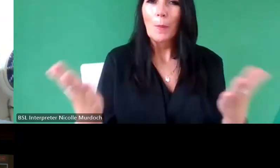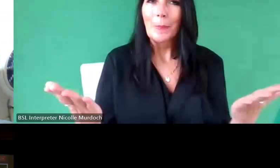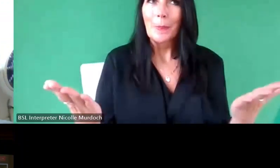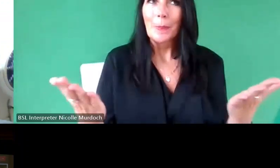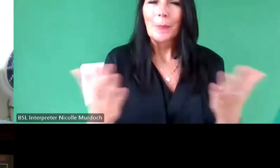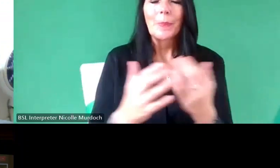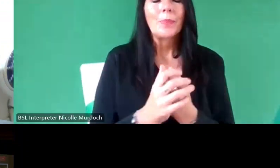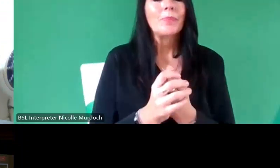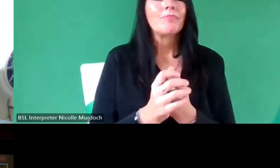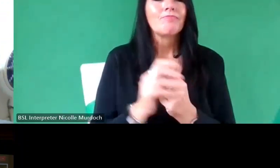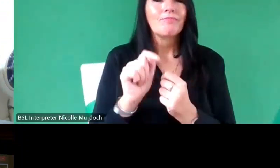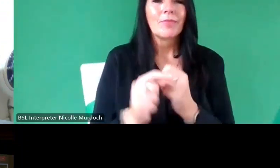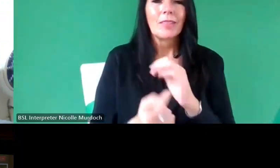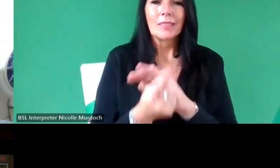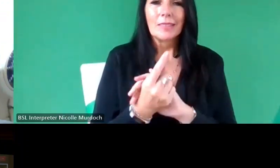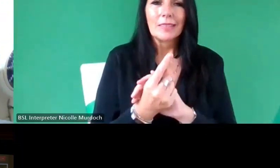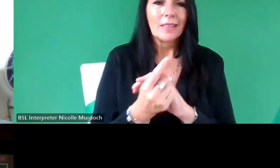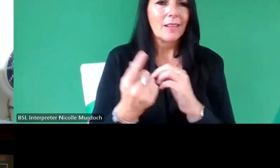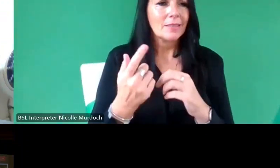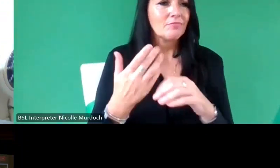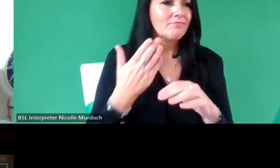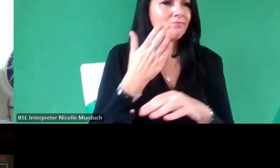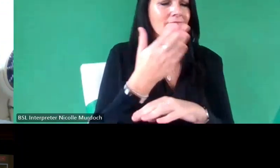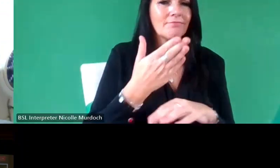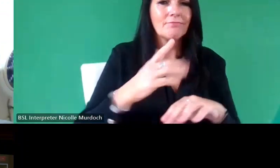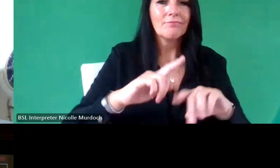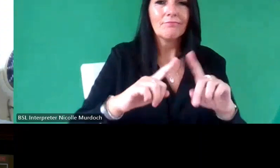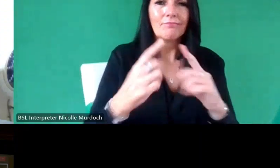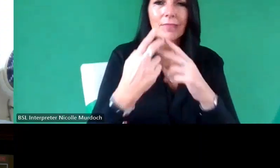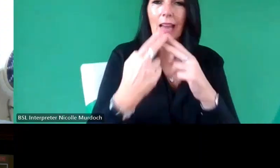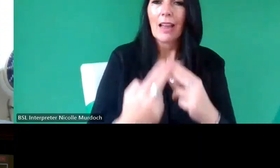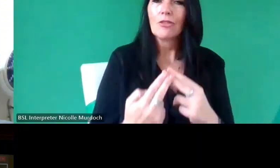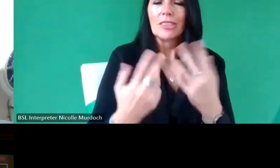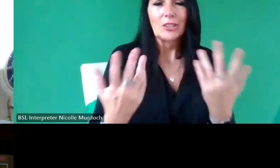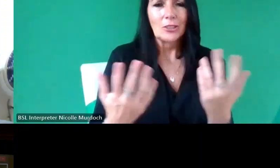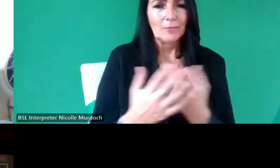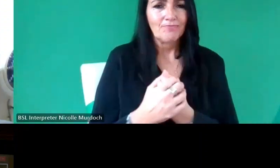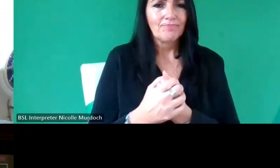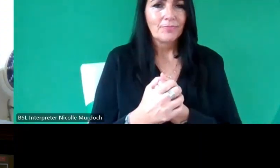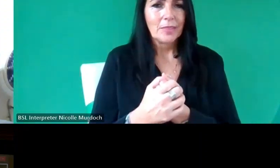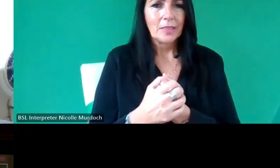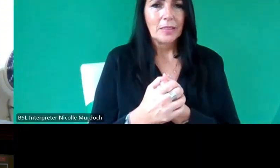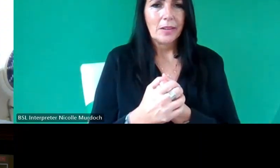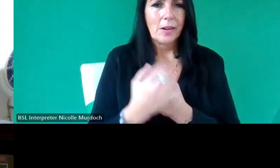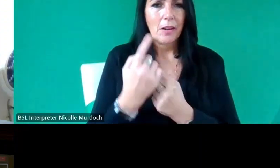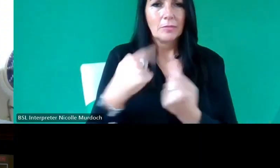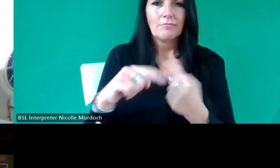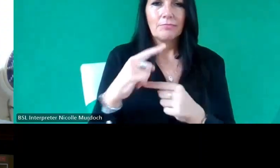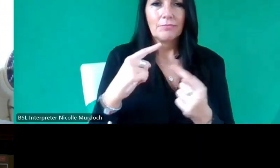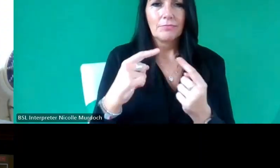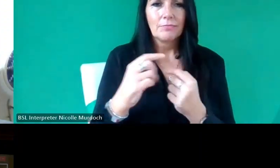do is start going into working class and doing Heritage to people I think we're all you know